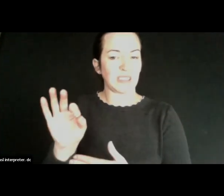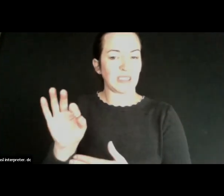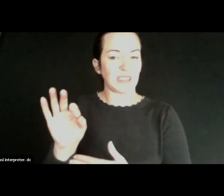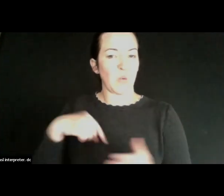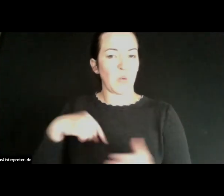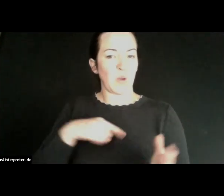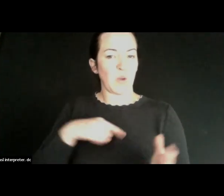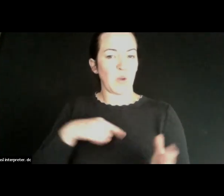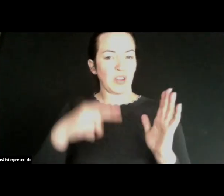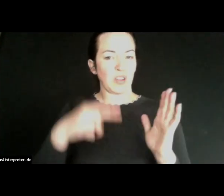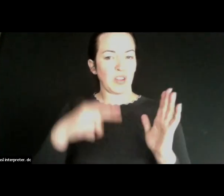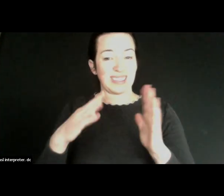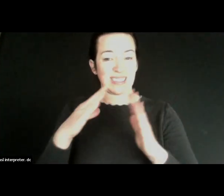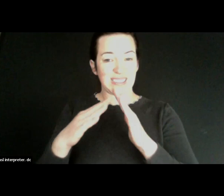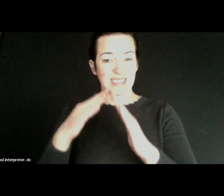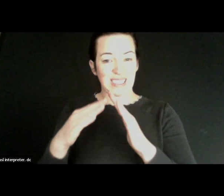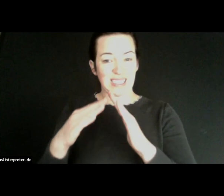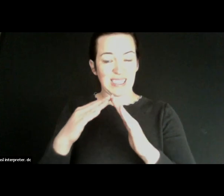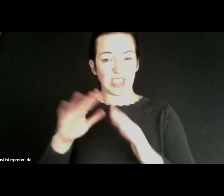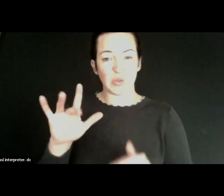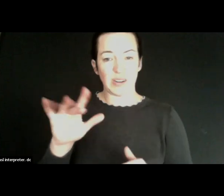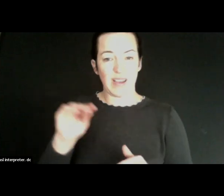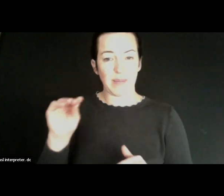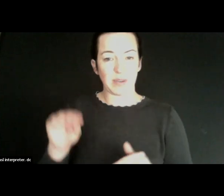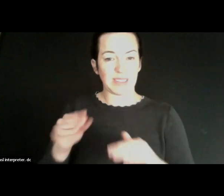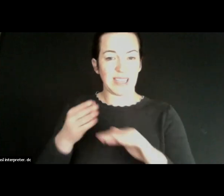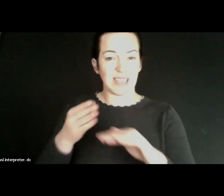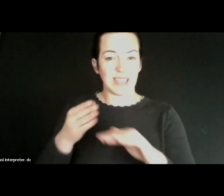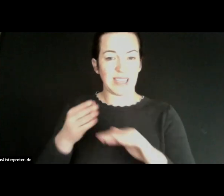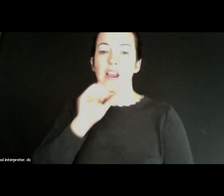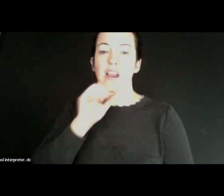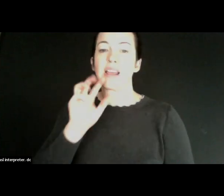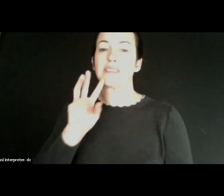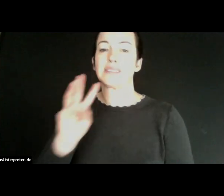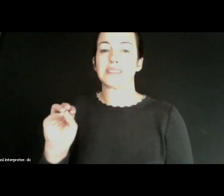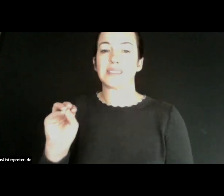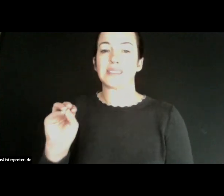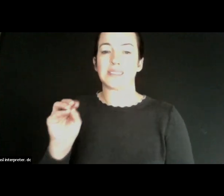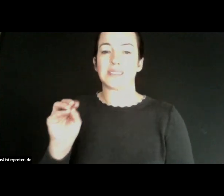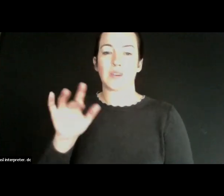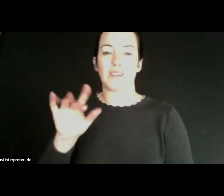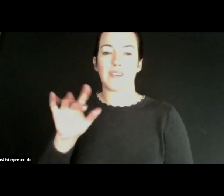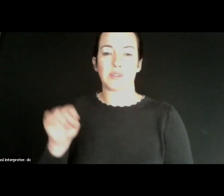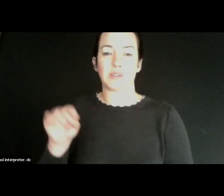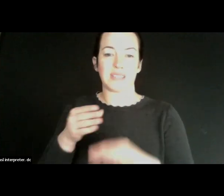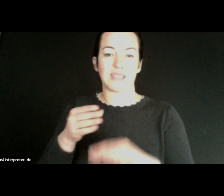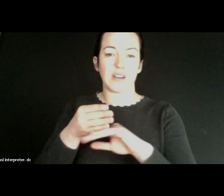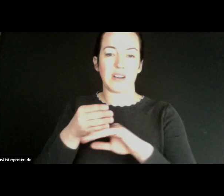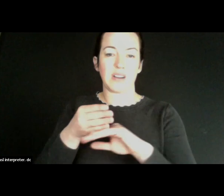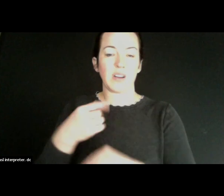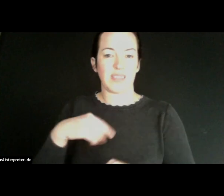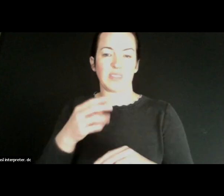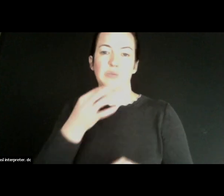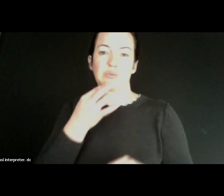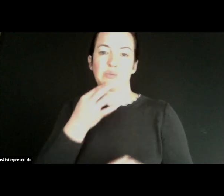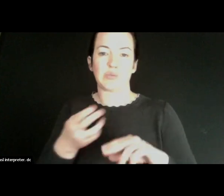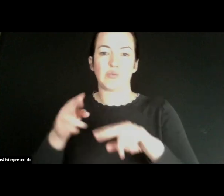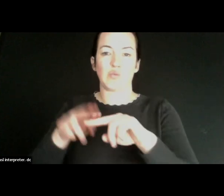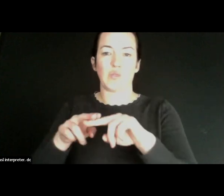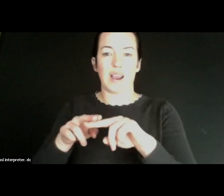the city that is 25% over the age of 60. And you know we're looking at that rising to 30 by 2,030.